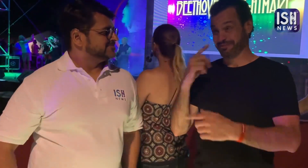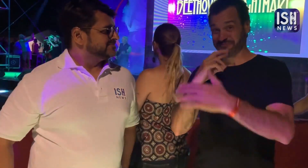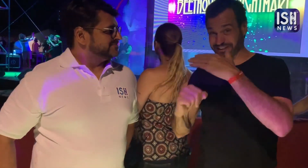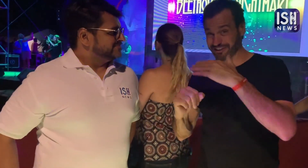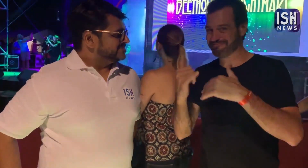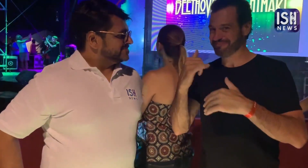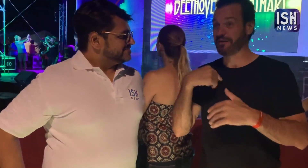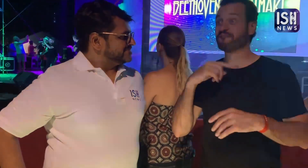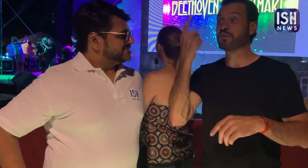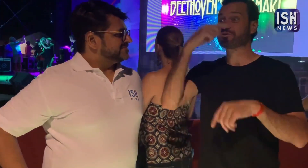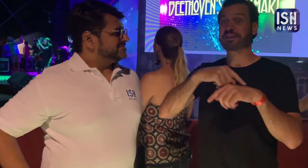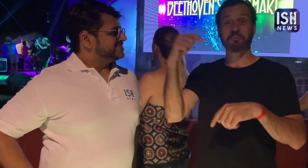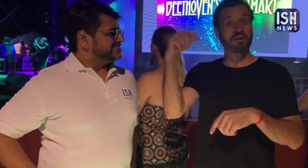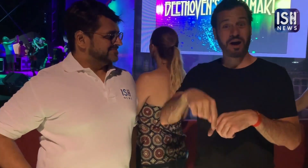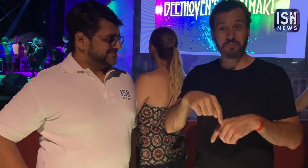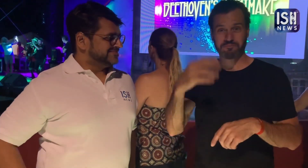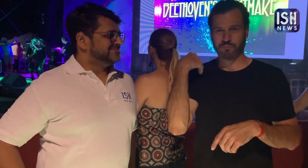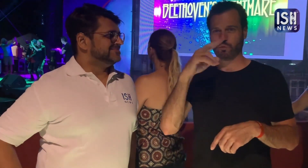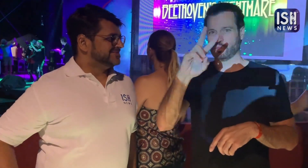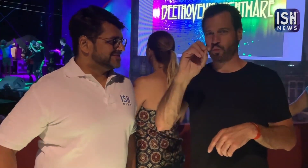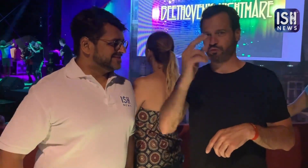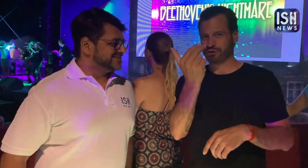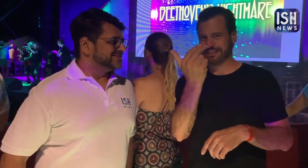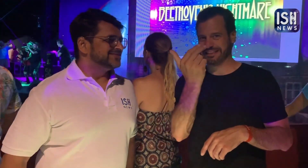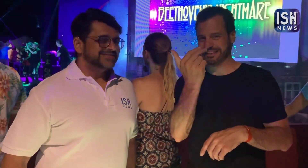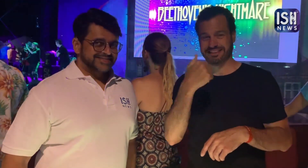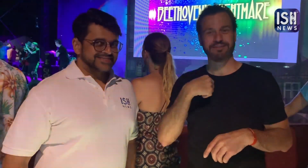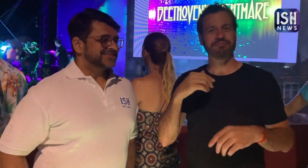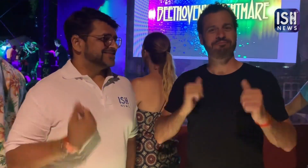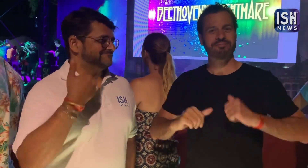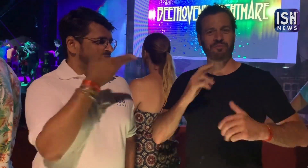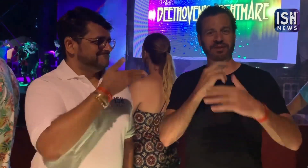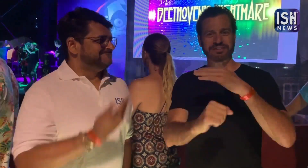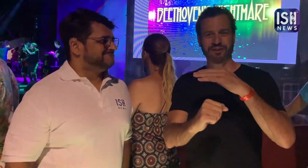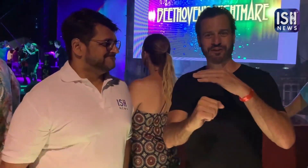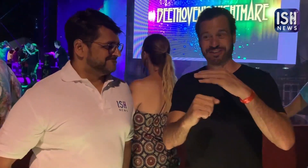I had come for the first time in 2013, when I had performed the drama Rathskeller.